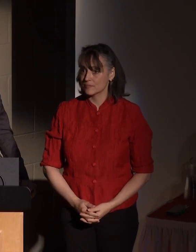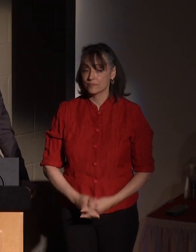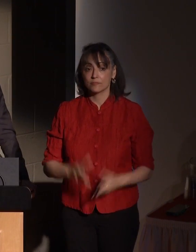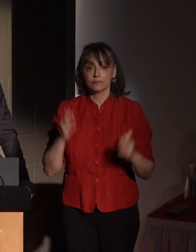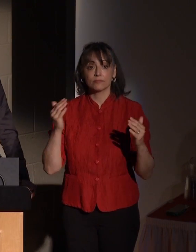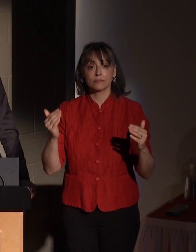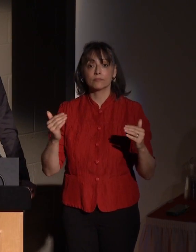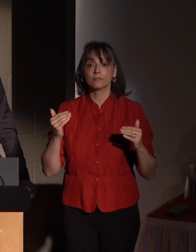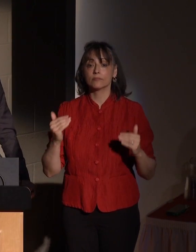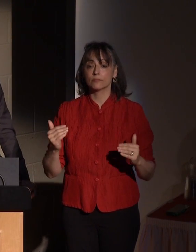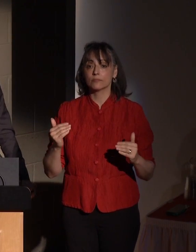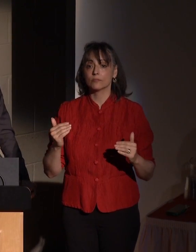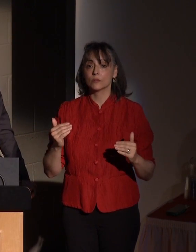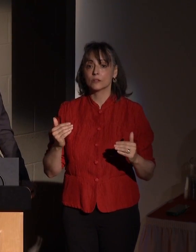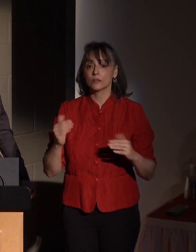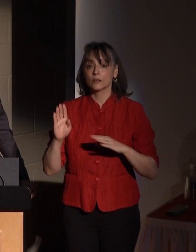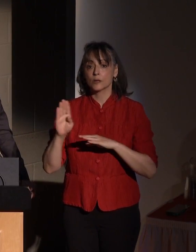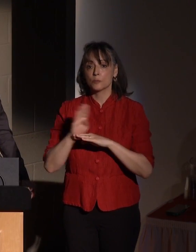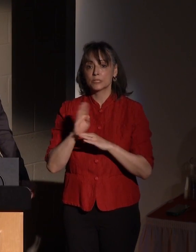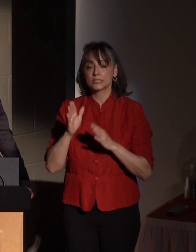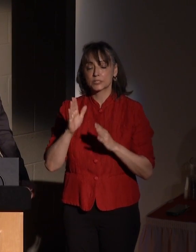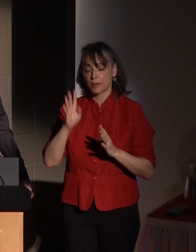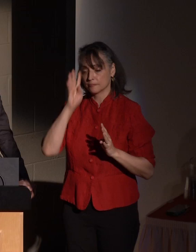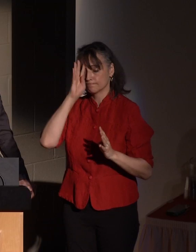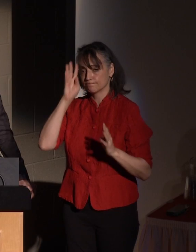Next up is entrepreneur and RIT alumnus of